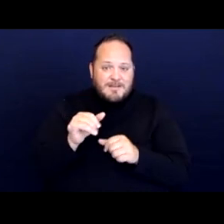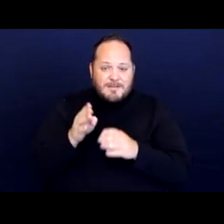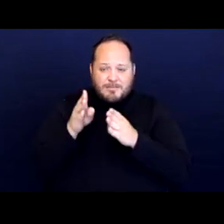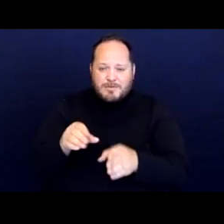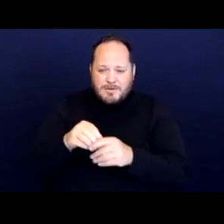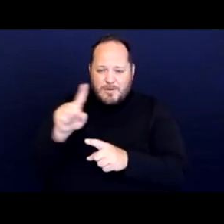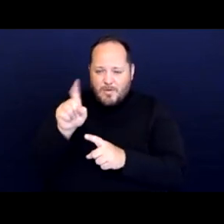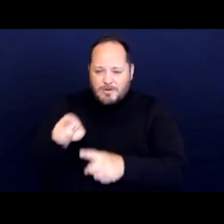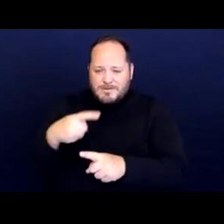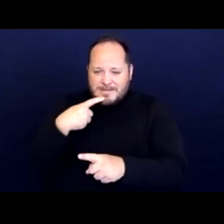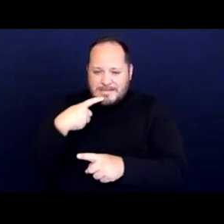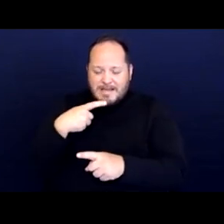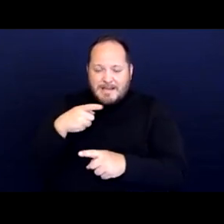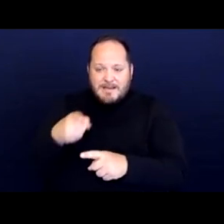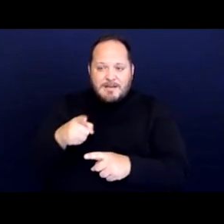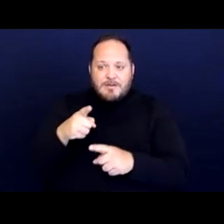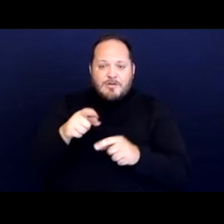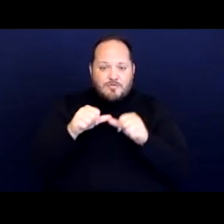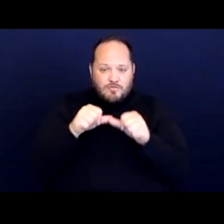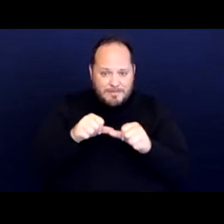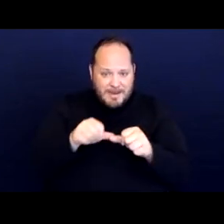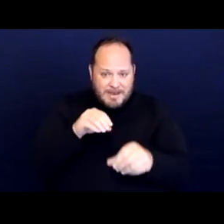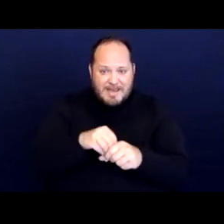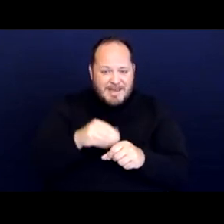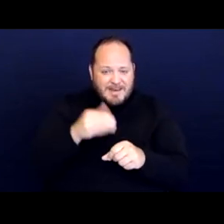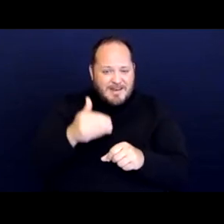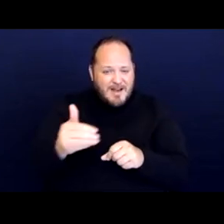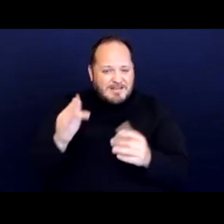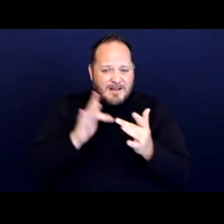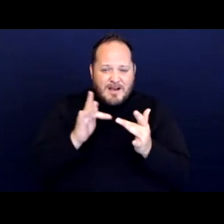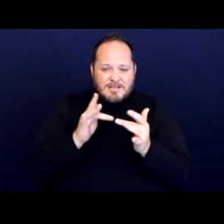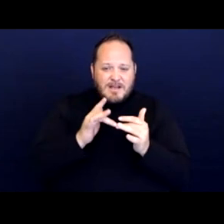just remaining in constant contact with your plaintiffs,